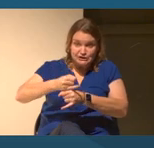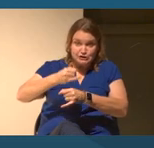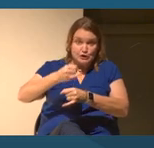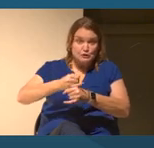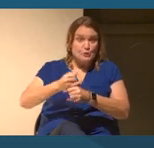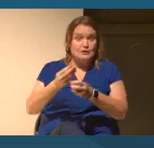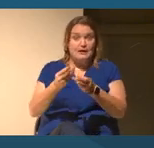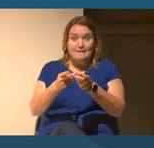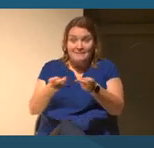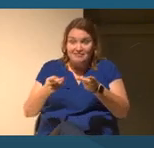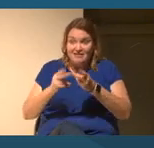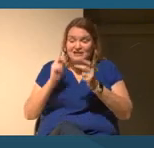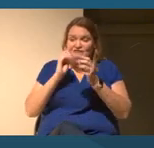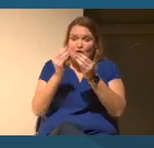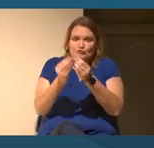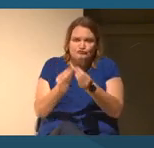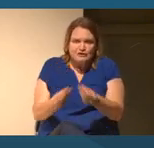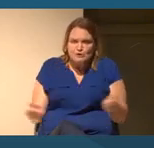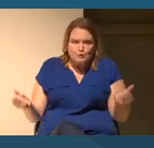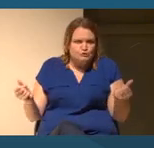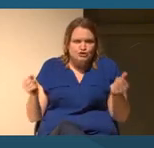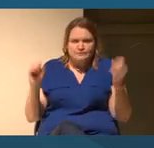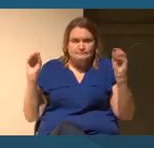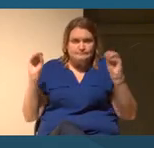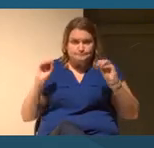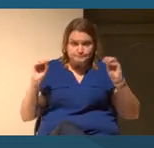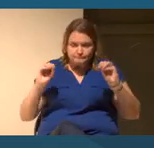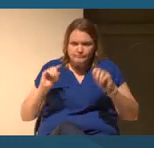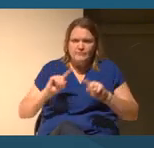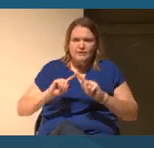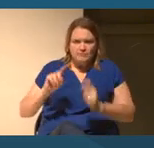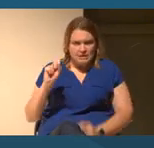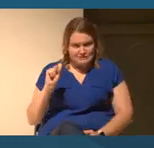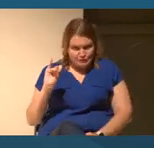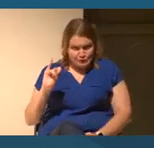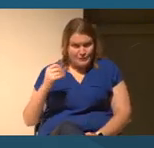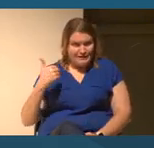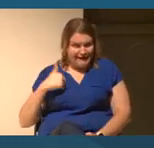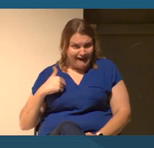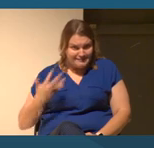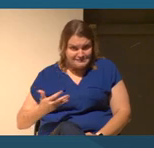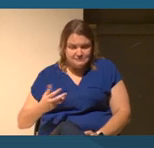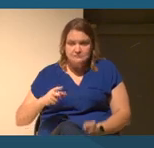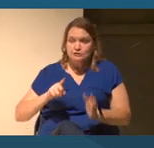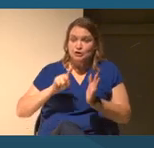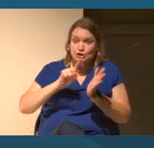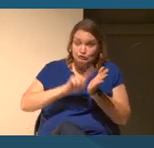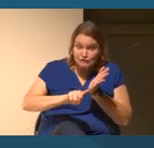But what Smithsonian does have is incredible research and resource capacity.